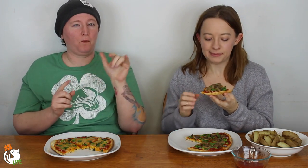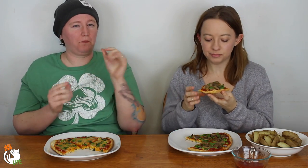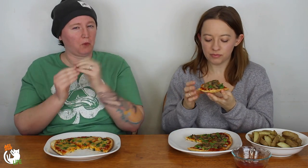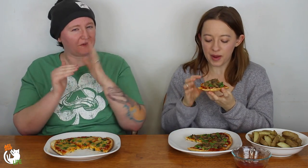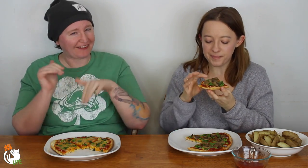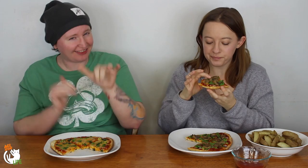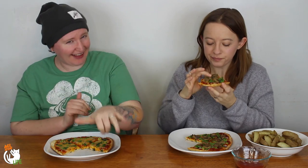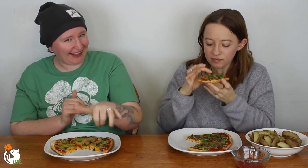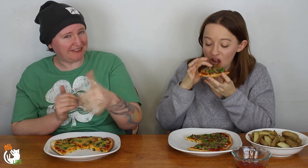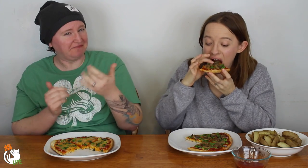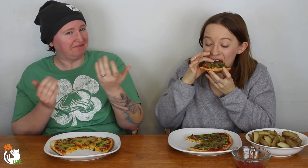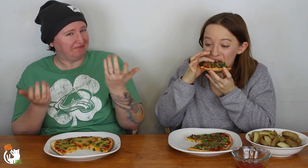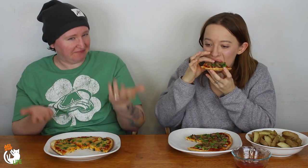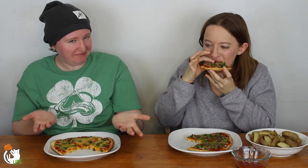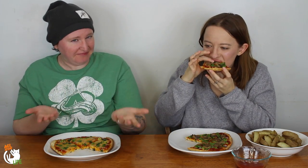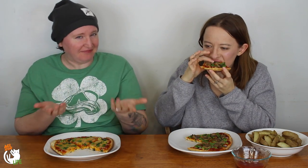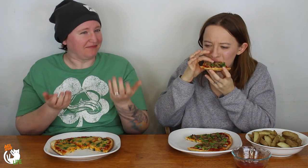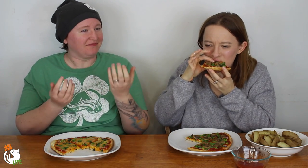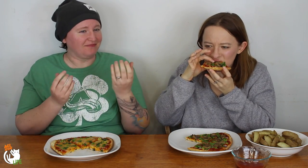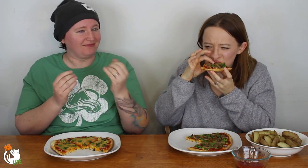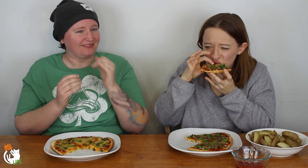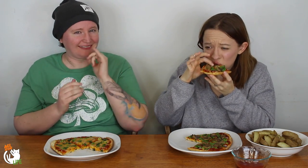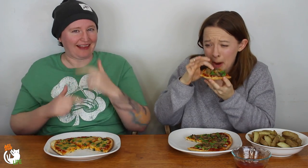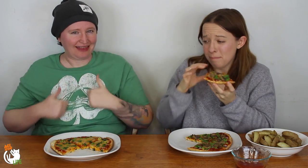yes that a part of it, but there's more to it than that.